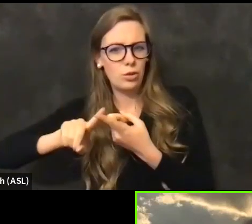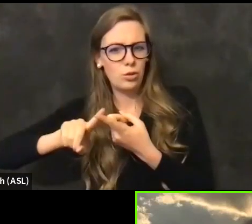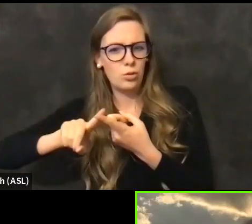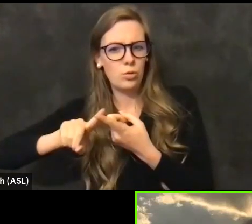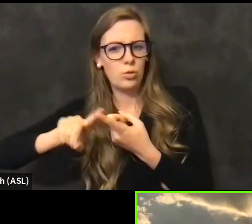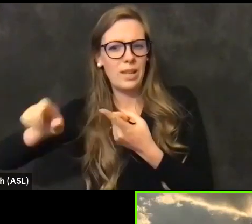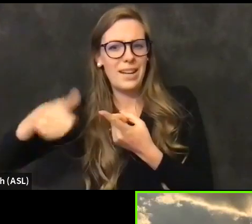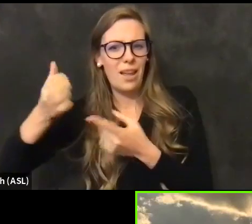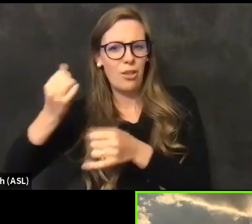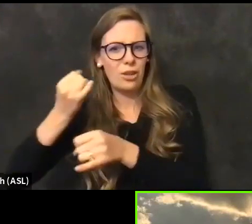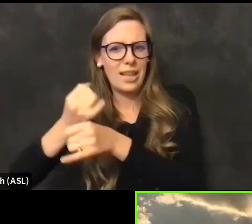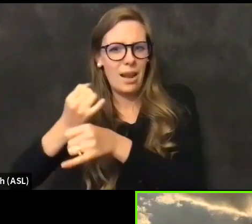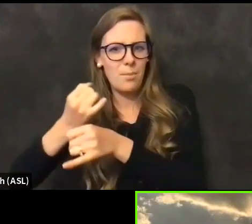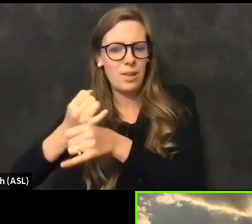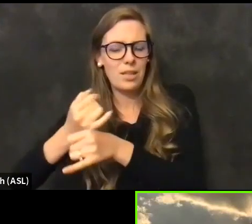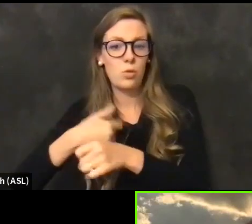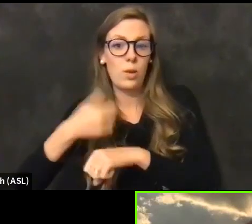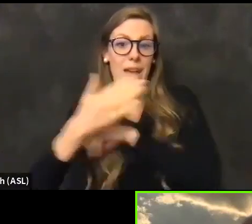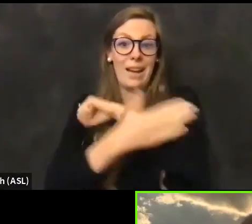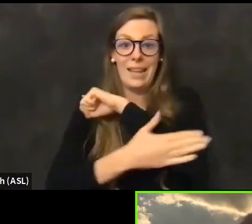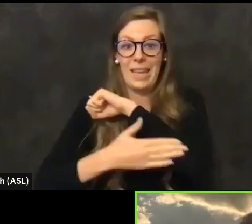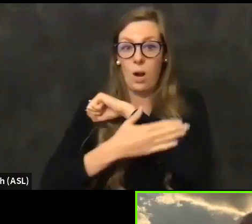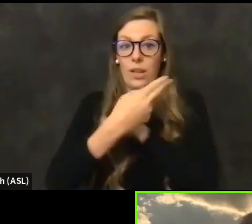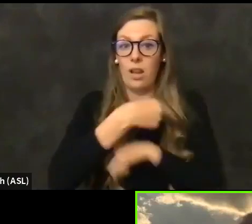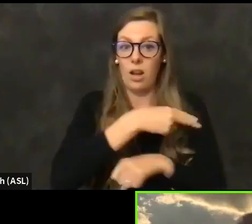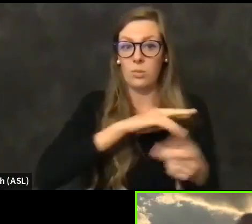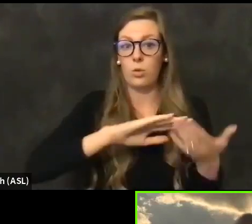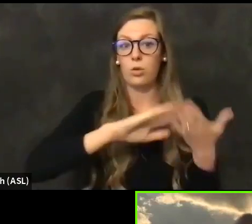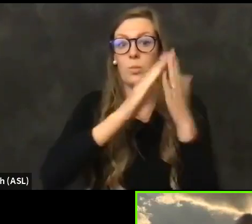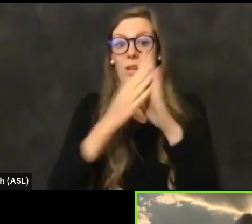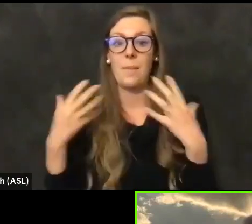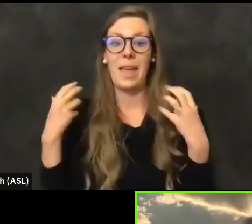going from a county hospital over to a health care system with